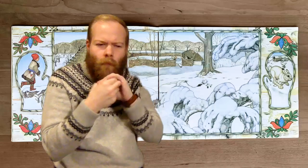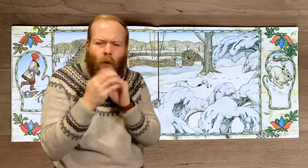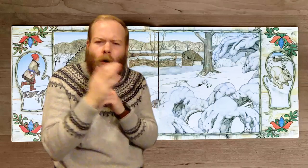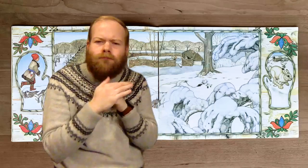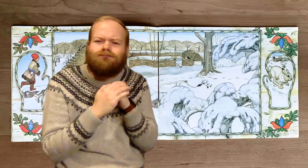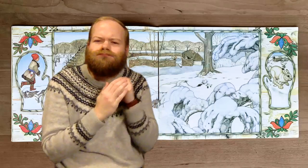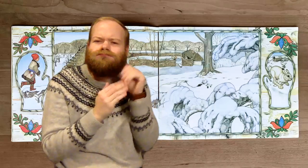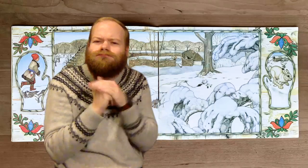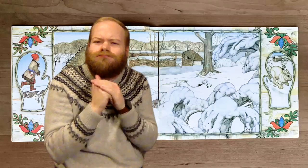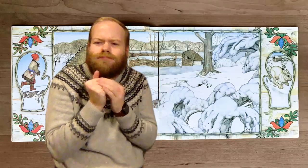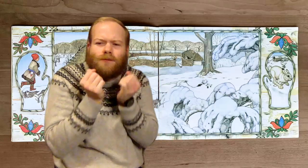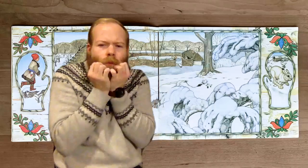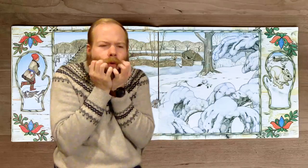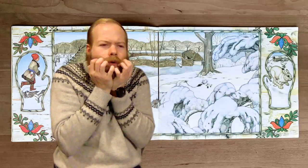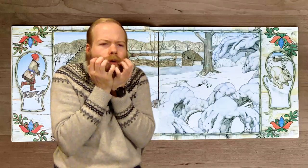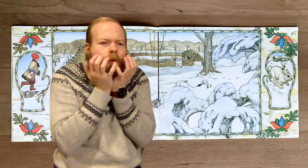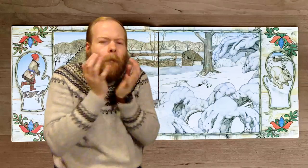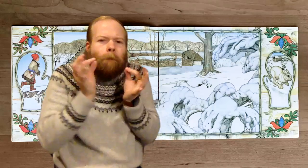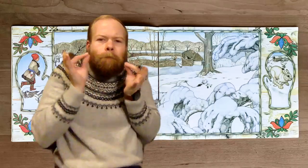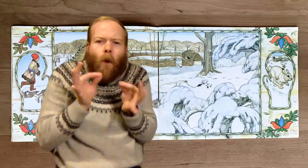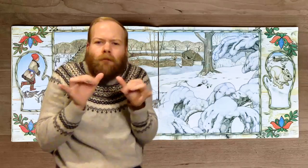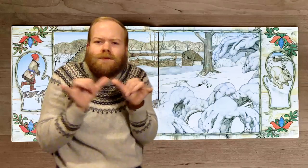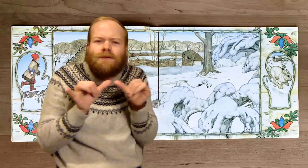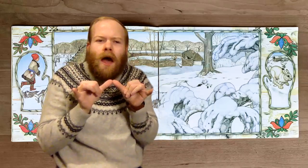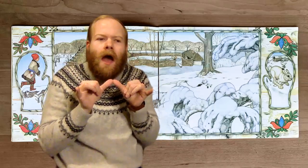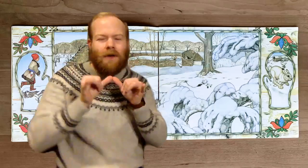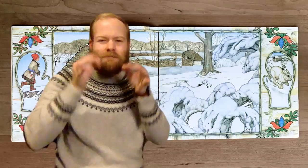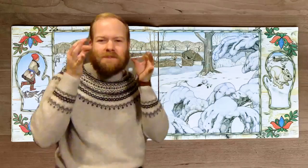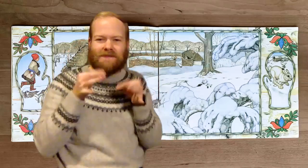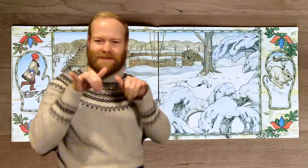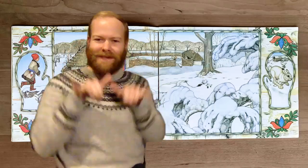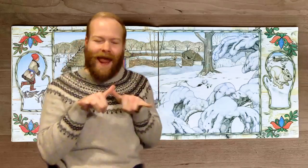It was cozy and warm and just the right size, so he decided to stay.